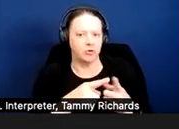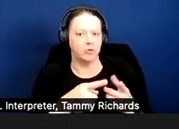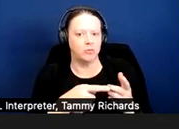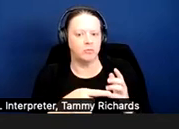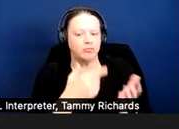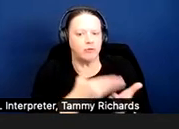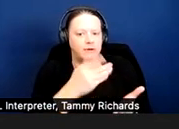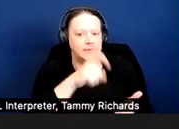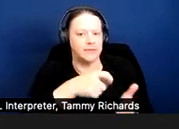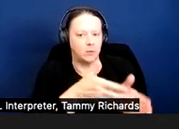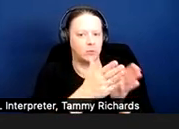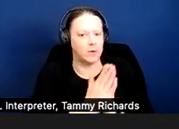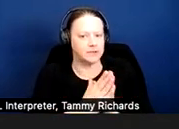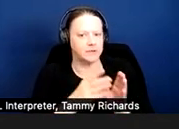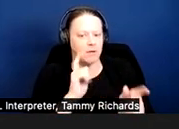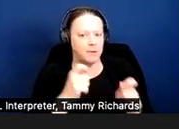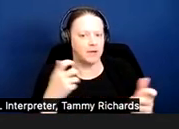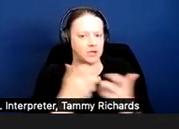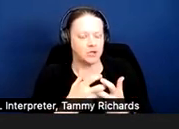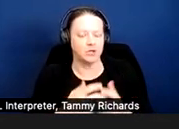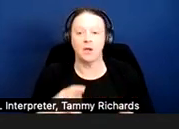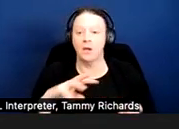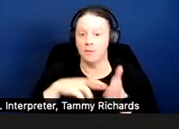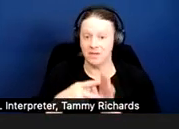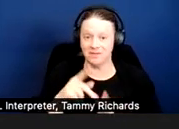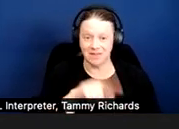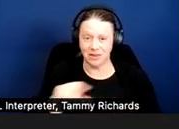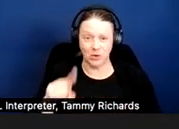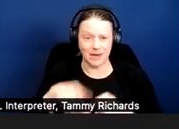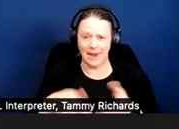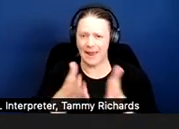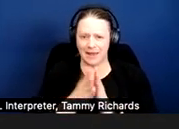So, a landlord cannot ask you for your complete medical records.